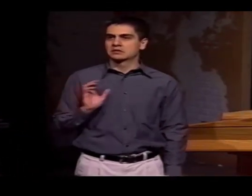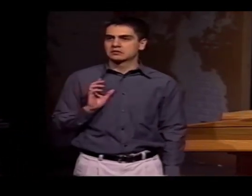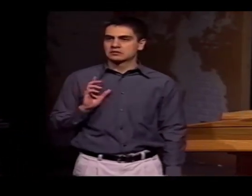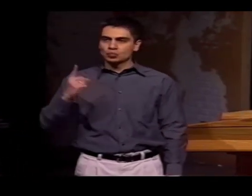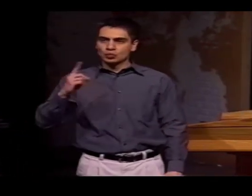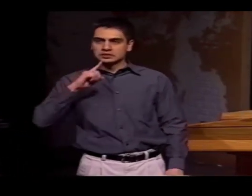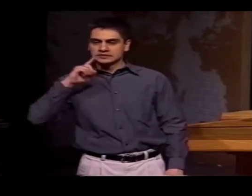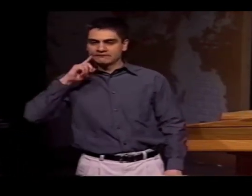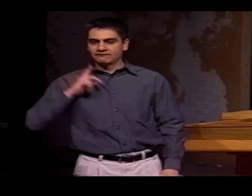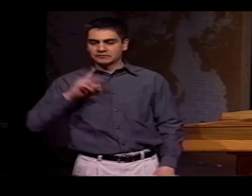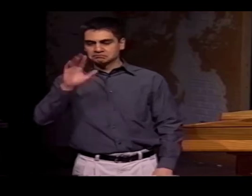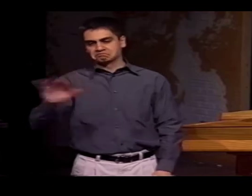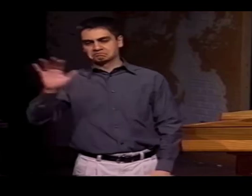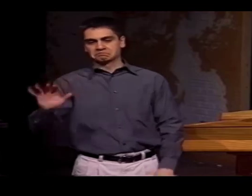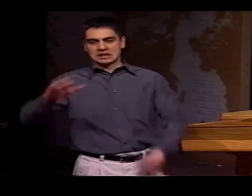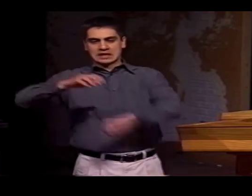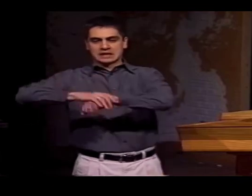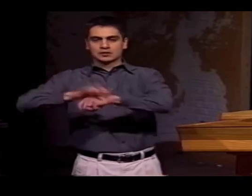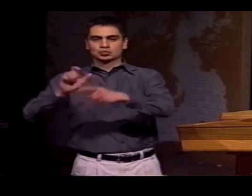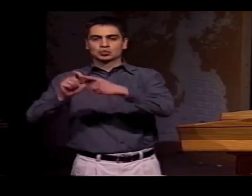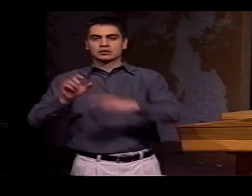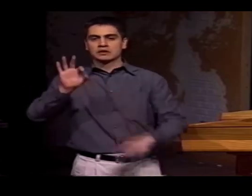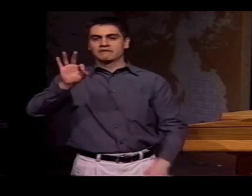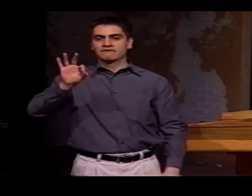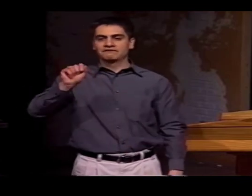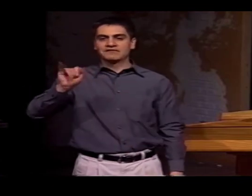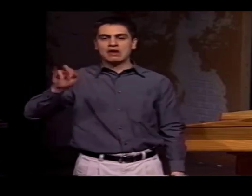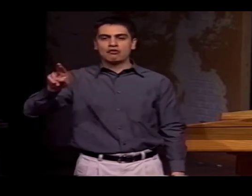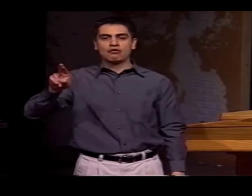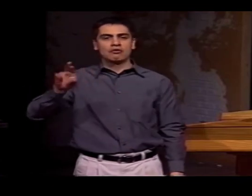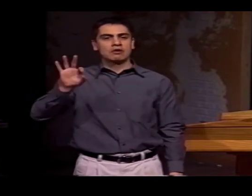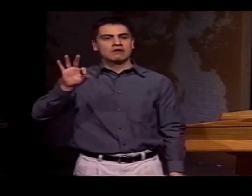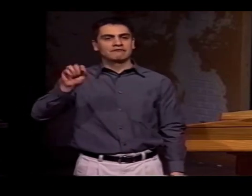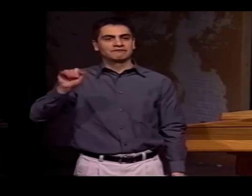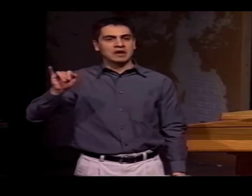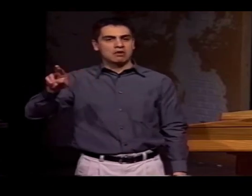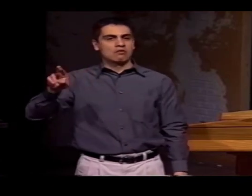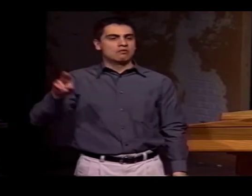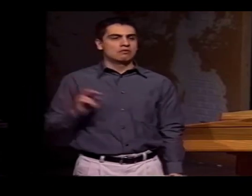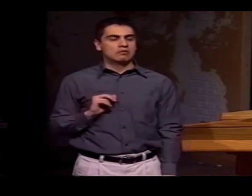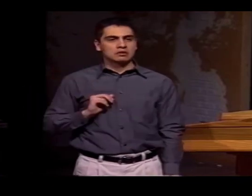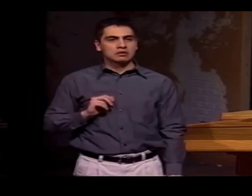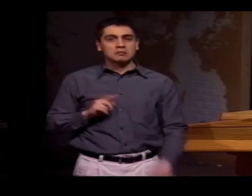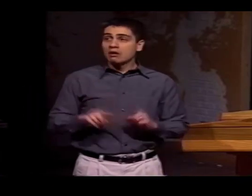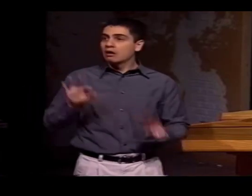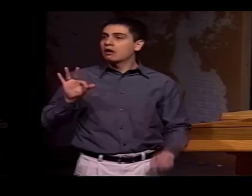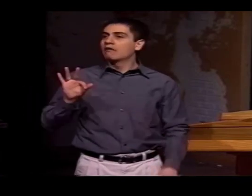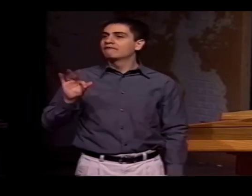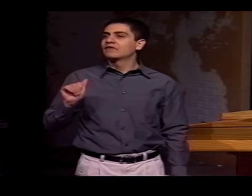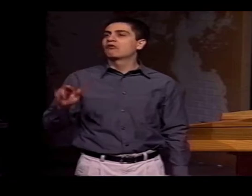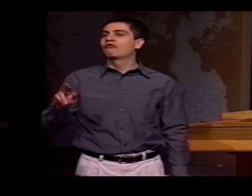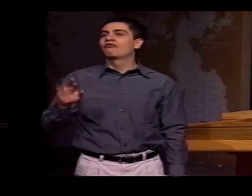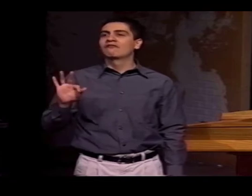FINGERSPELLING. FOR EXAMPLE, IF A DEAF PERSON FINGERSPELLS "FAIR"-- F-A-I-R--